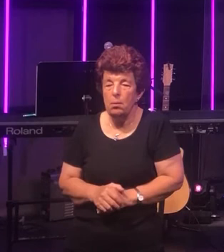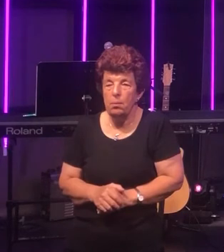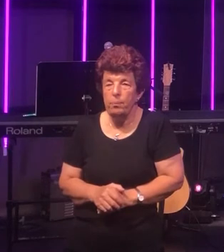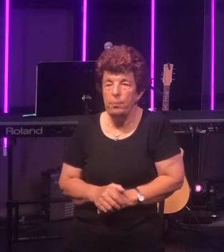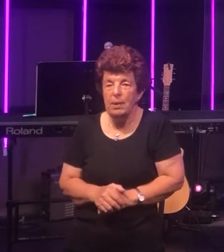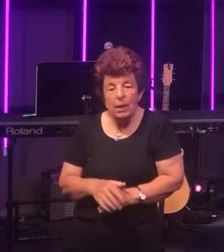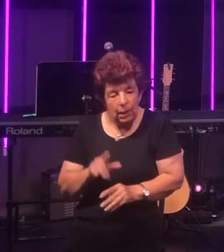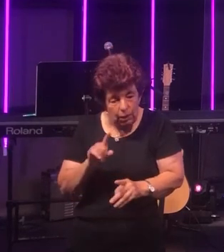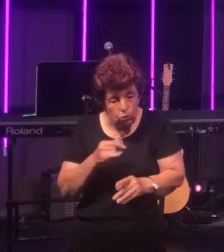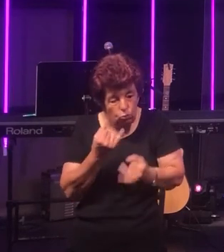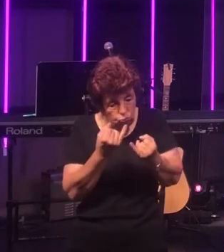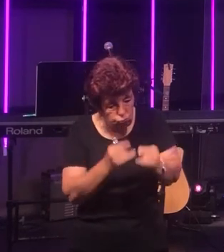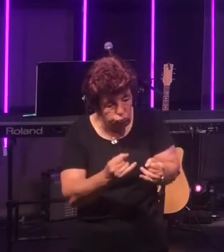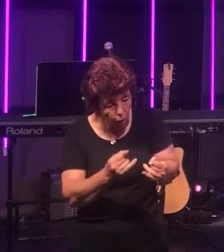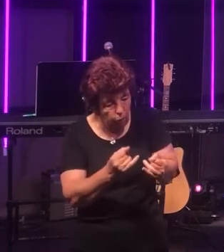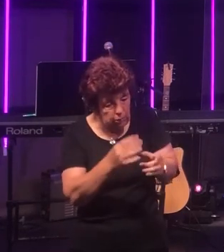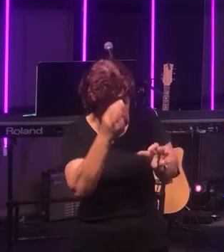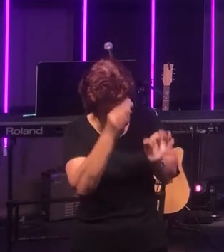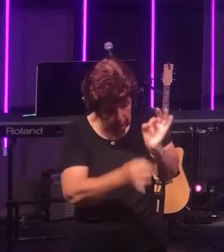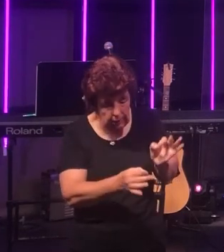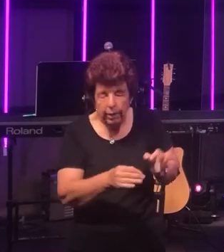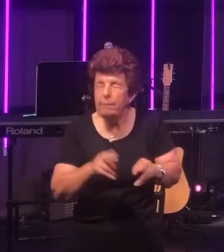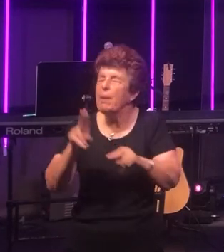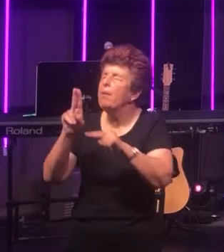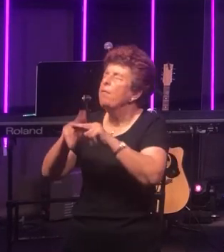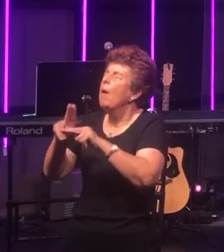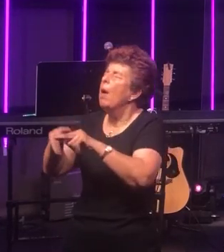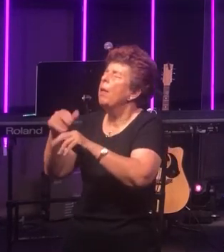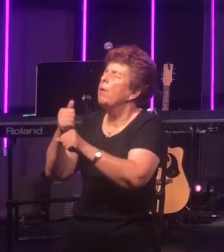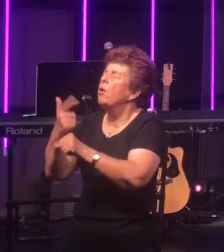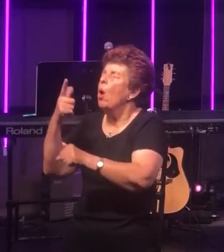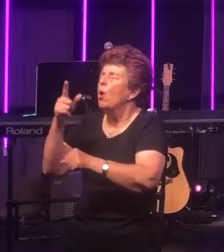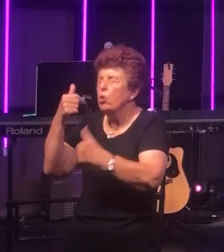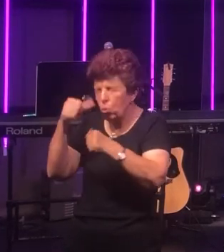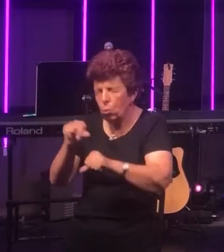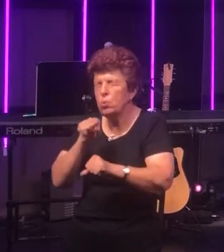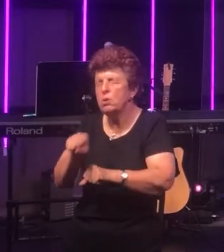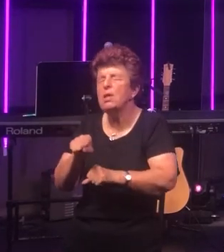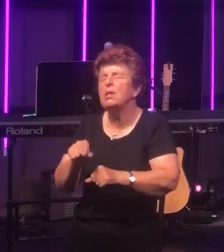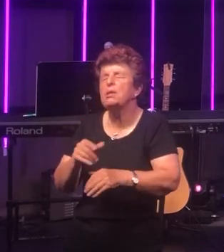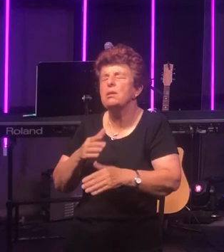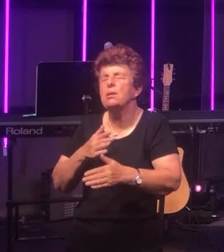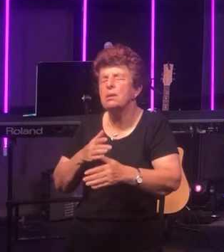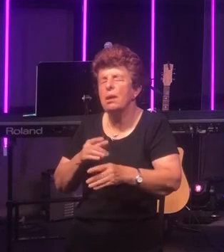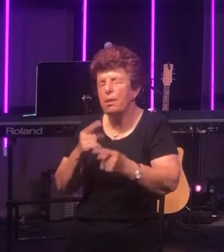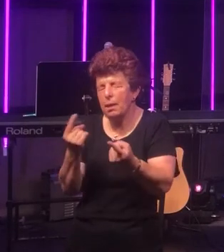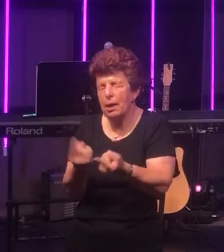the Father God took this wrong act and used it for his own eternal purposes.